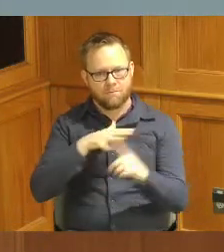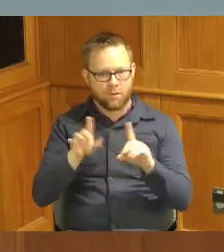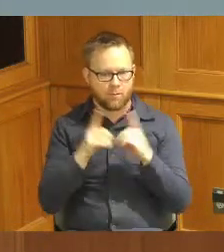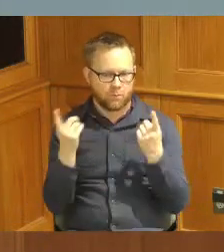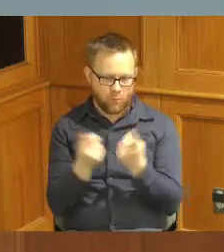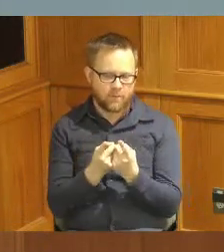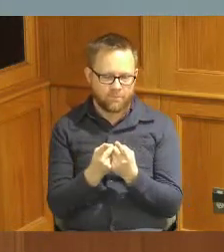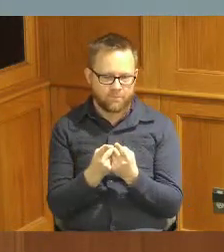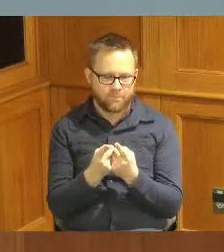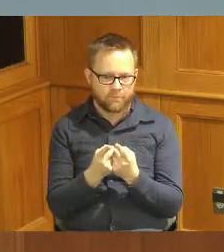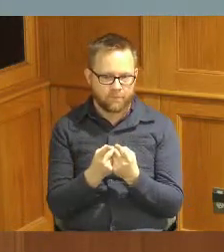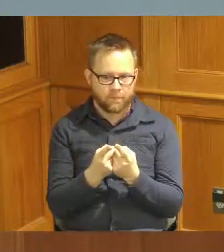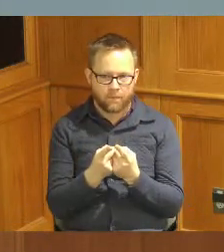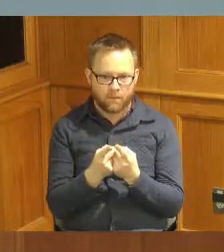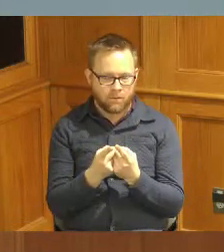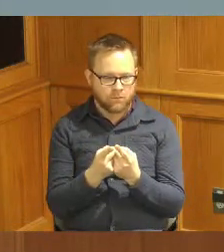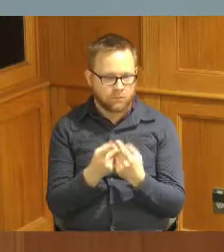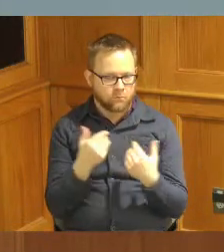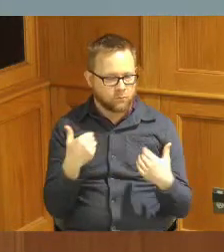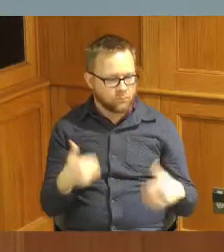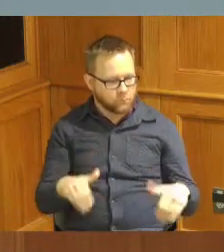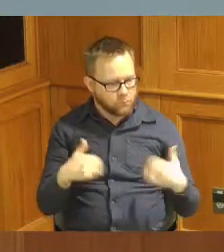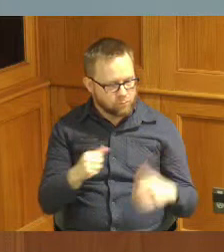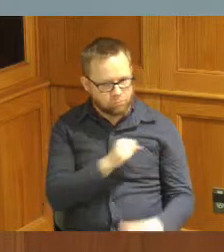again just tremendous tremendous staff and we have a lot to be proud of